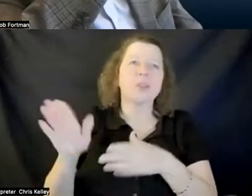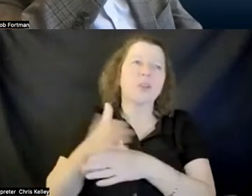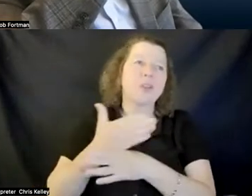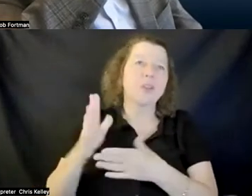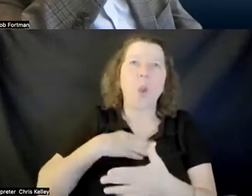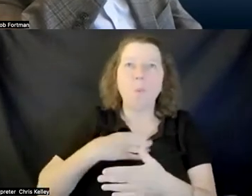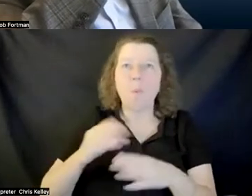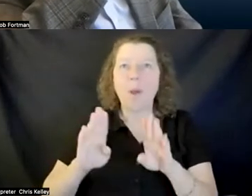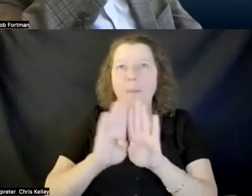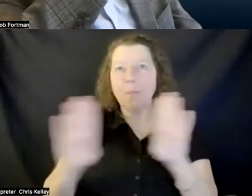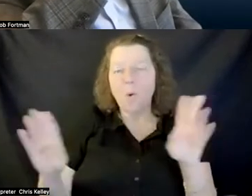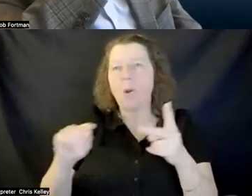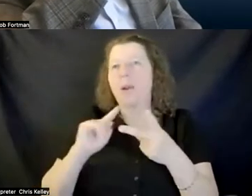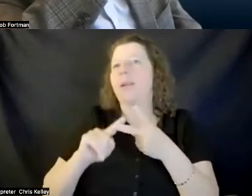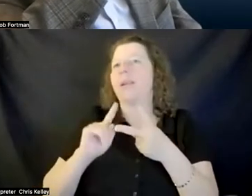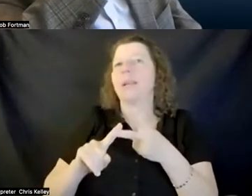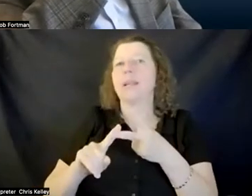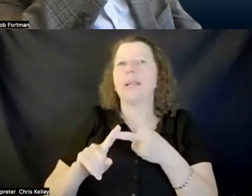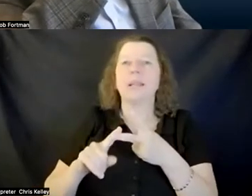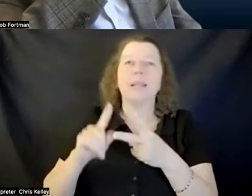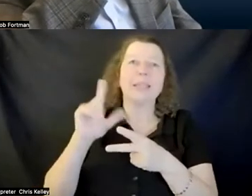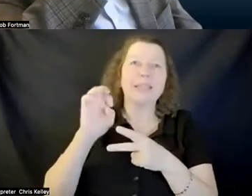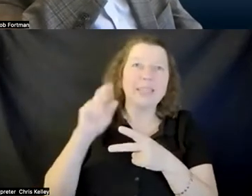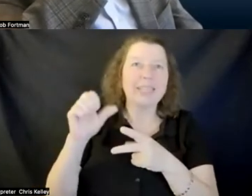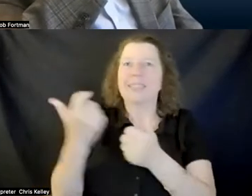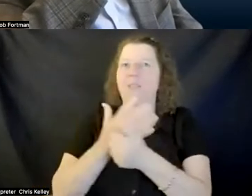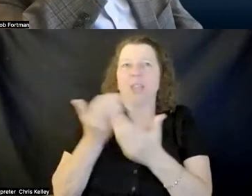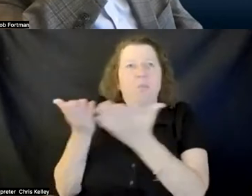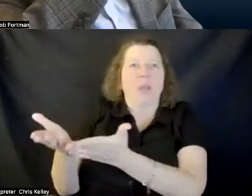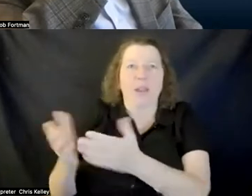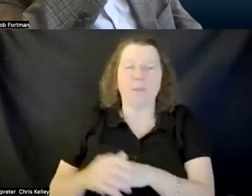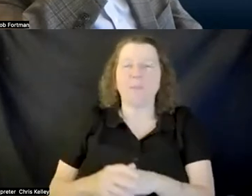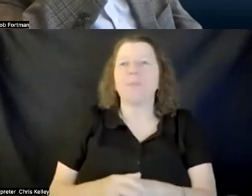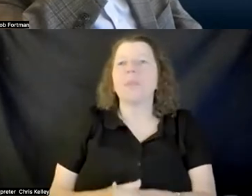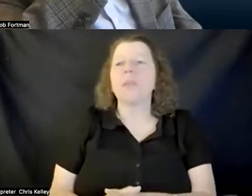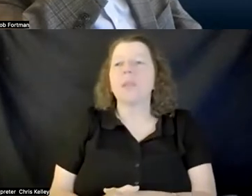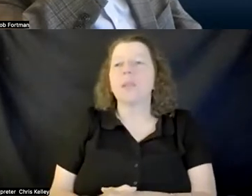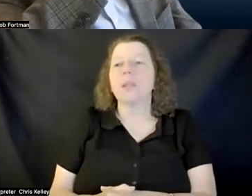that were available in the more interactive space um so you know it was convenient in the sense that